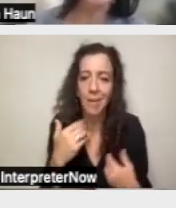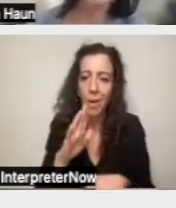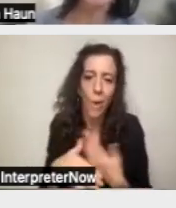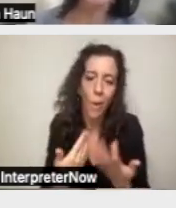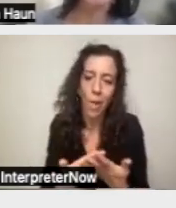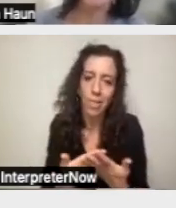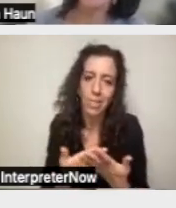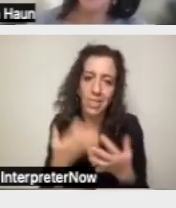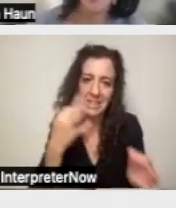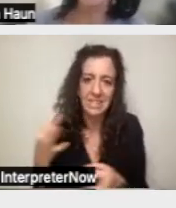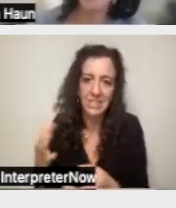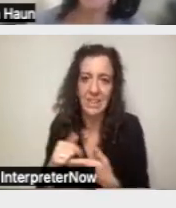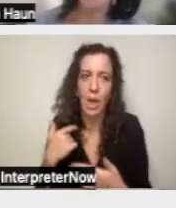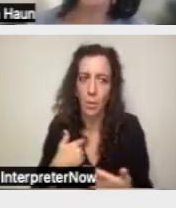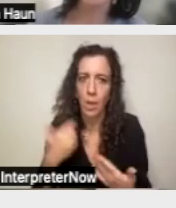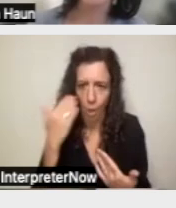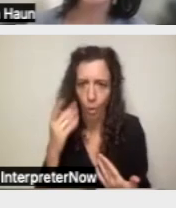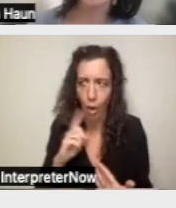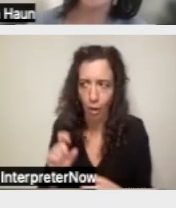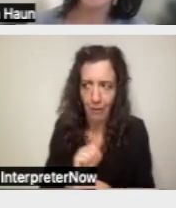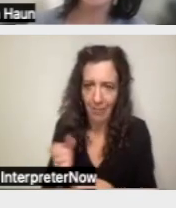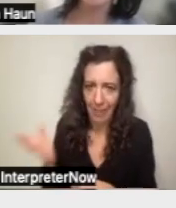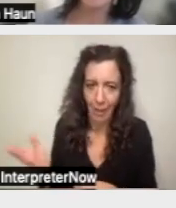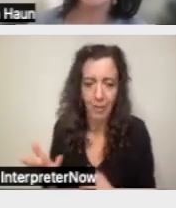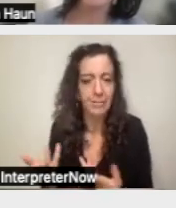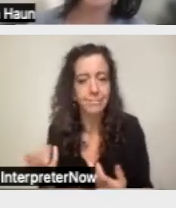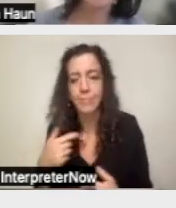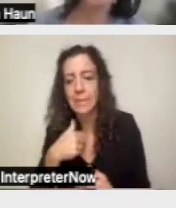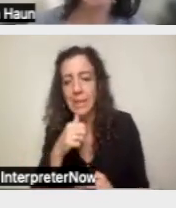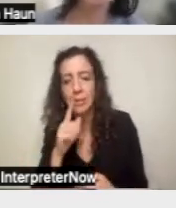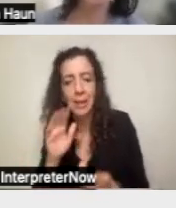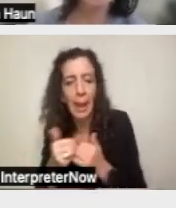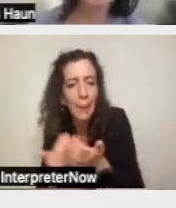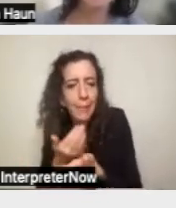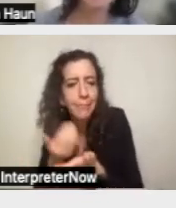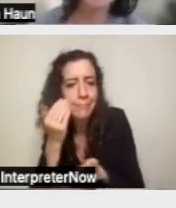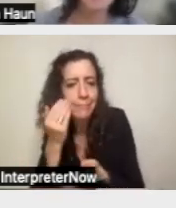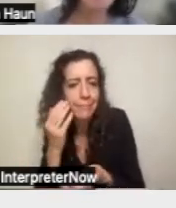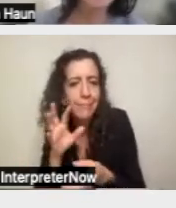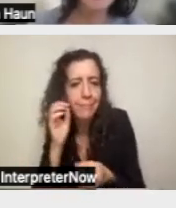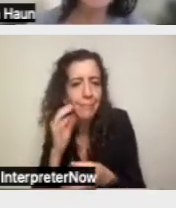decisions that we know are out there. We're not really sure how up-to-date it is or on what schedule they update it.